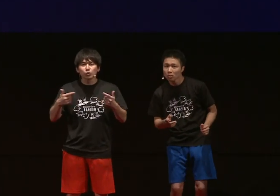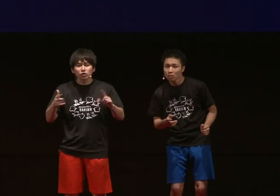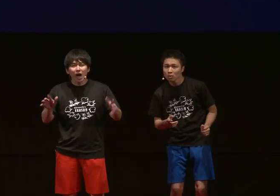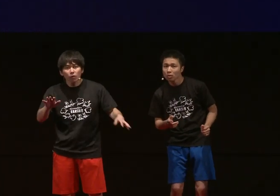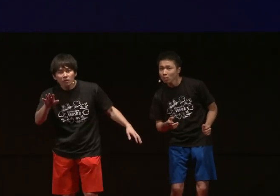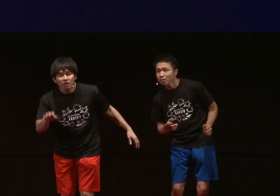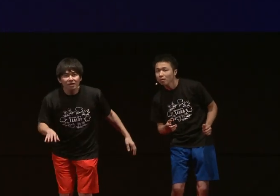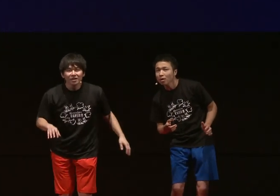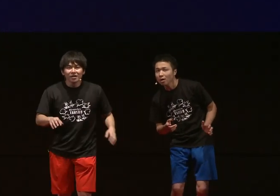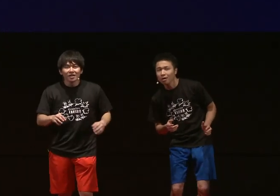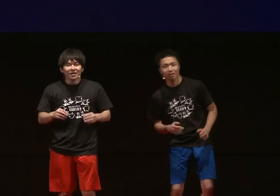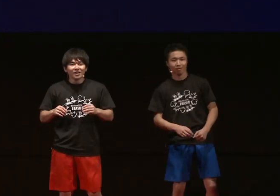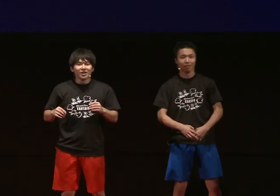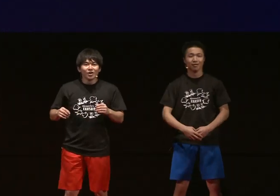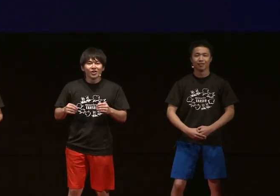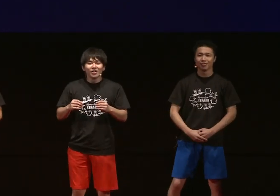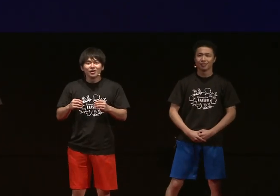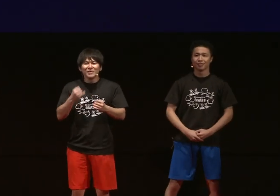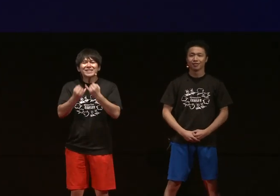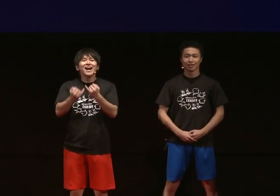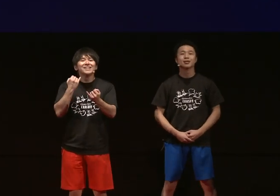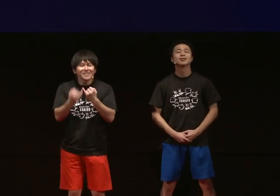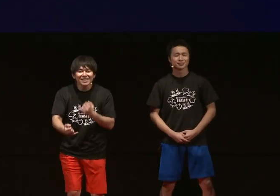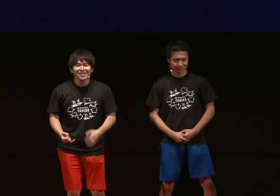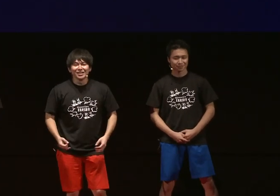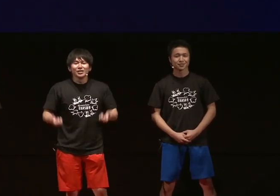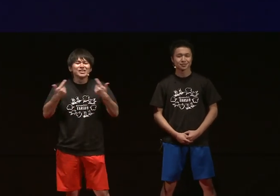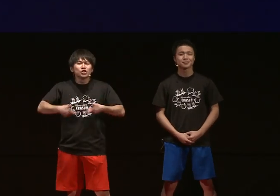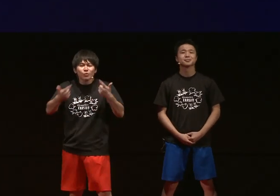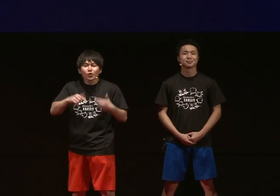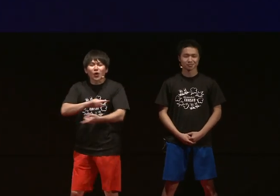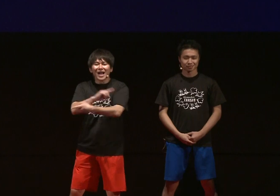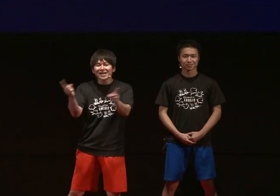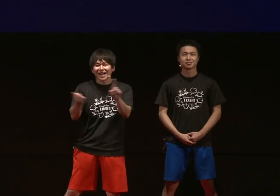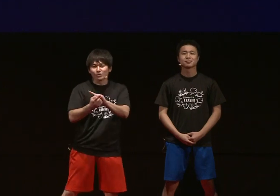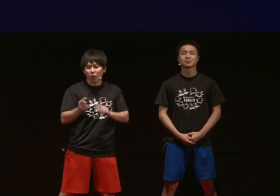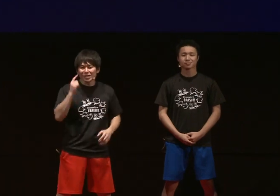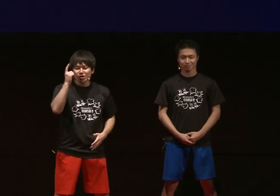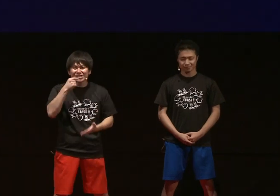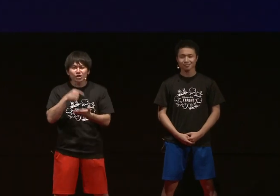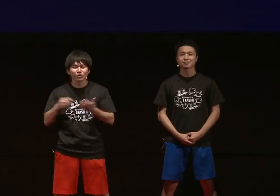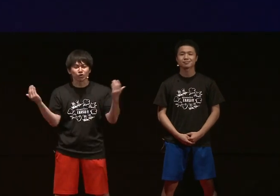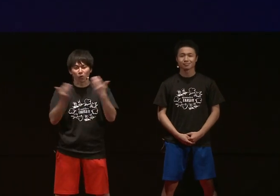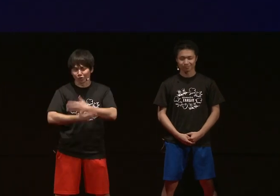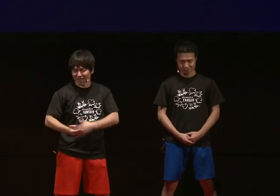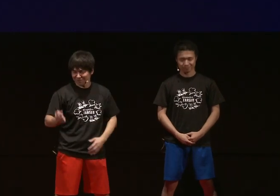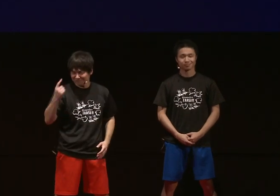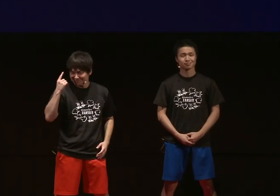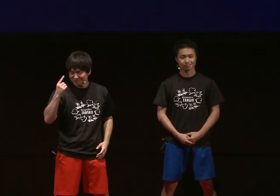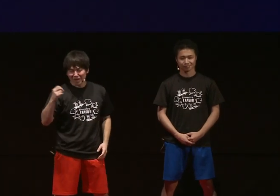is something different? Looking at each other makes it easier to spot when something changes.